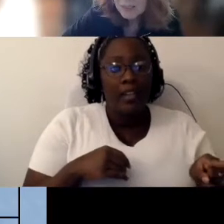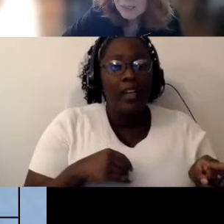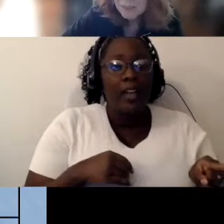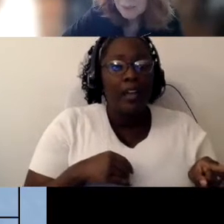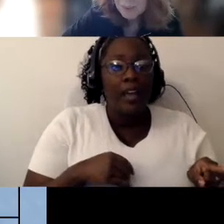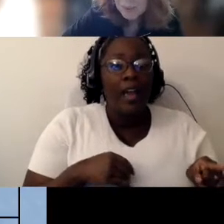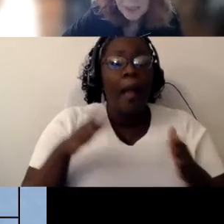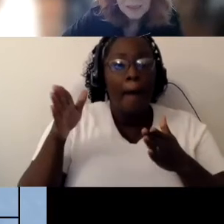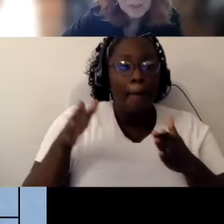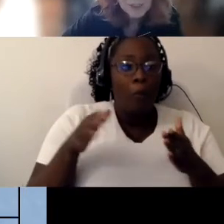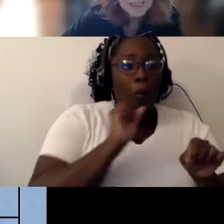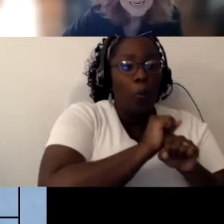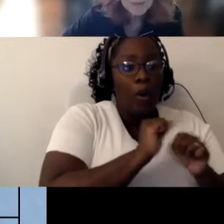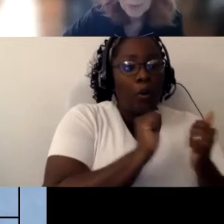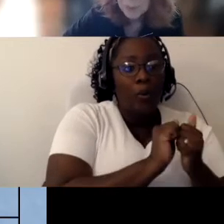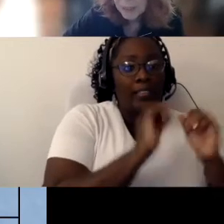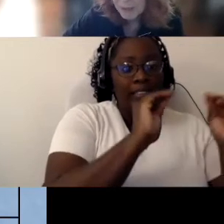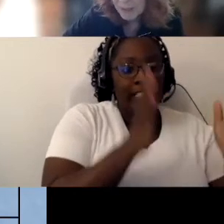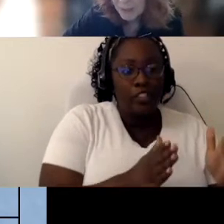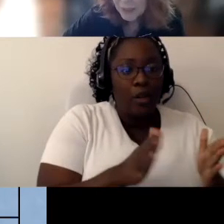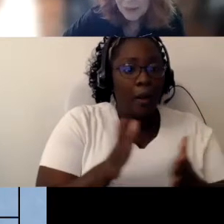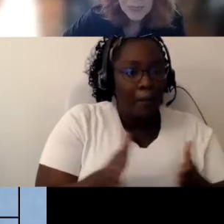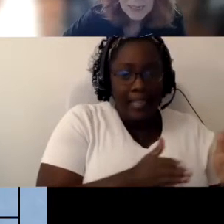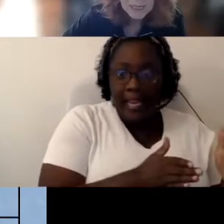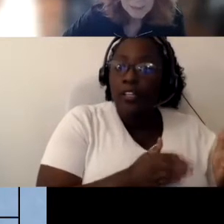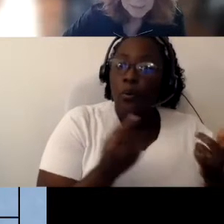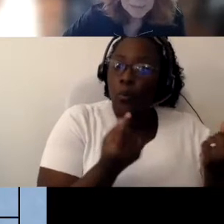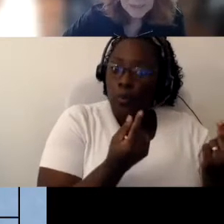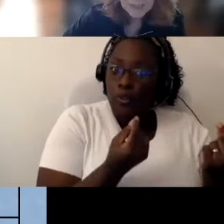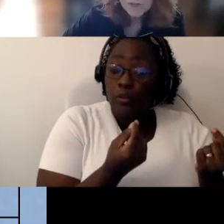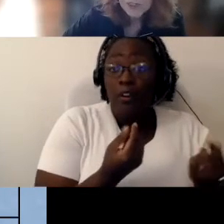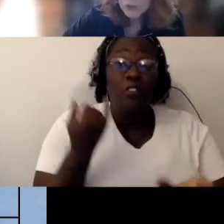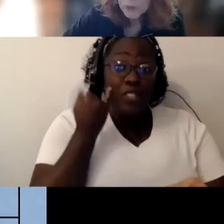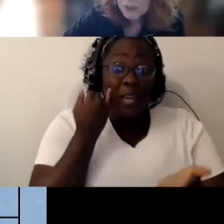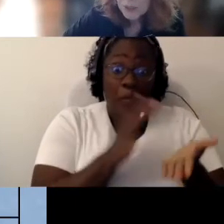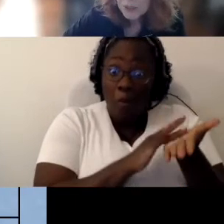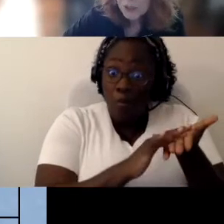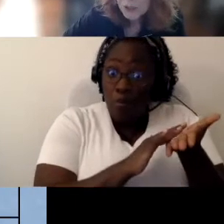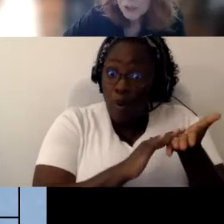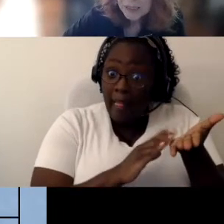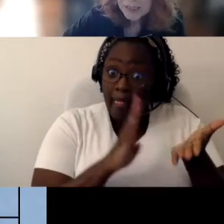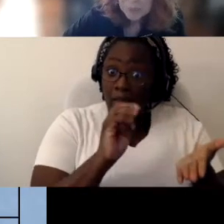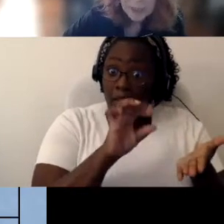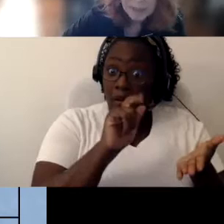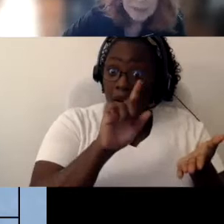For example, brailling, we have an intervener who works with a student who needs braille